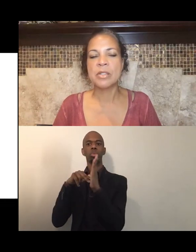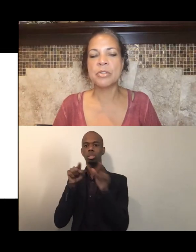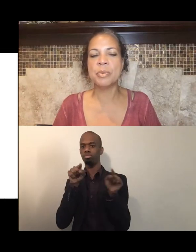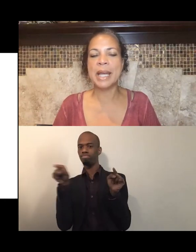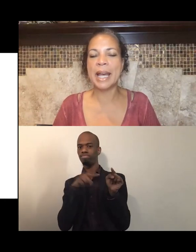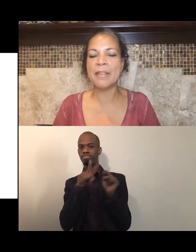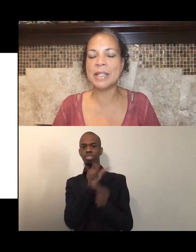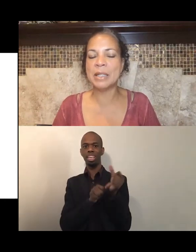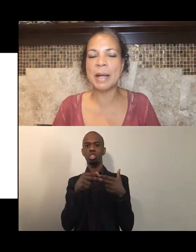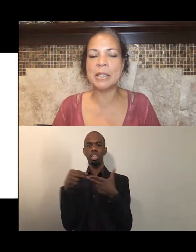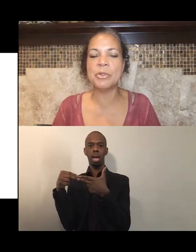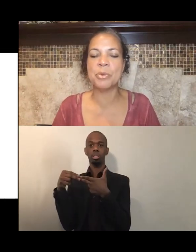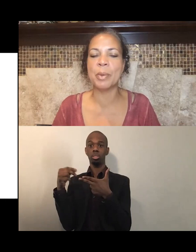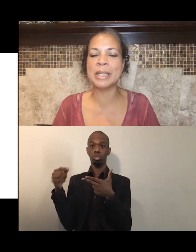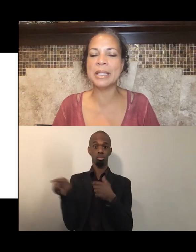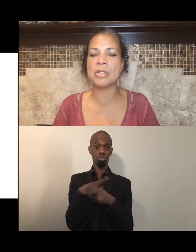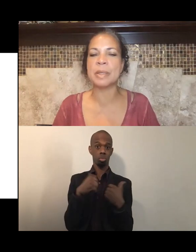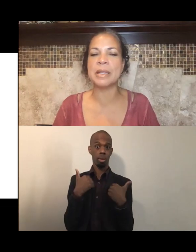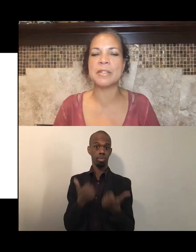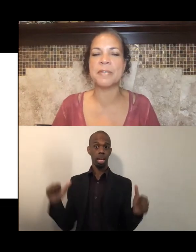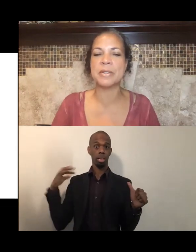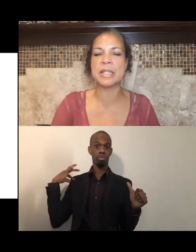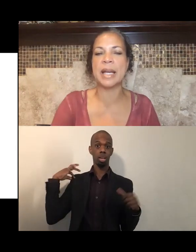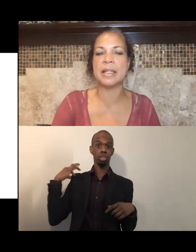So do we have anybody who's willing, to read this first slide?